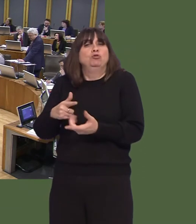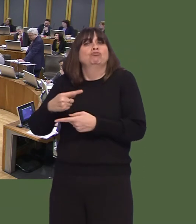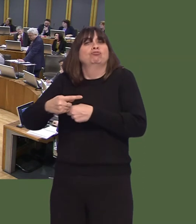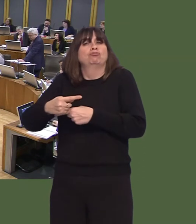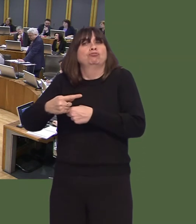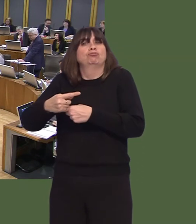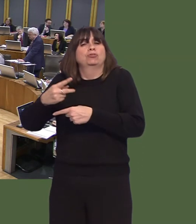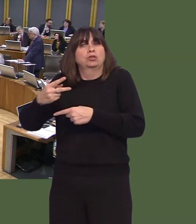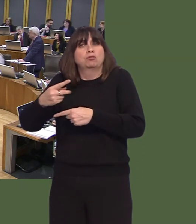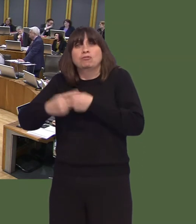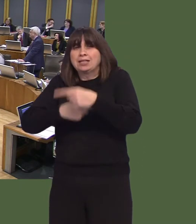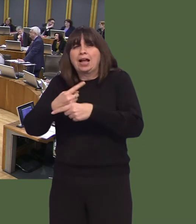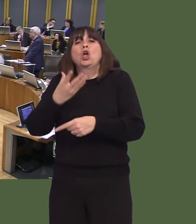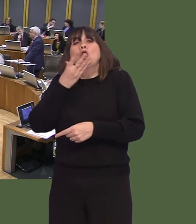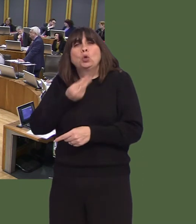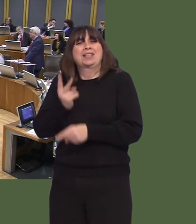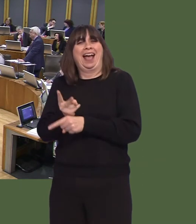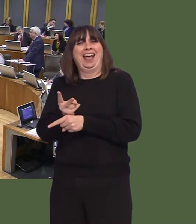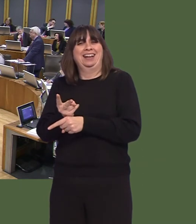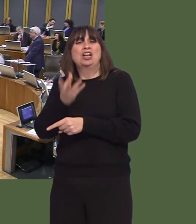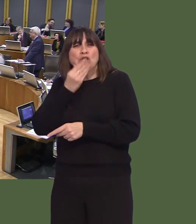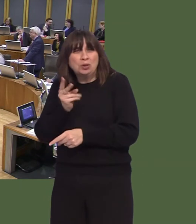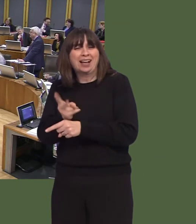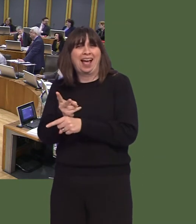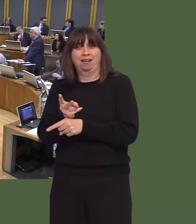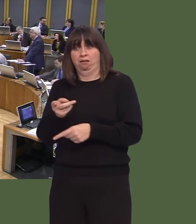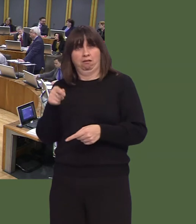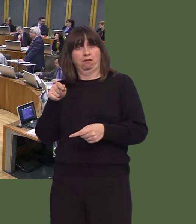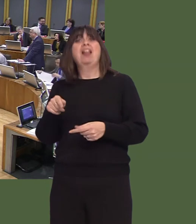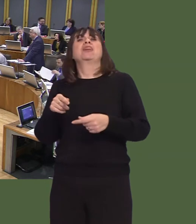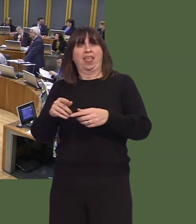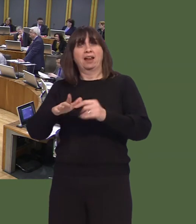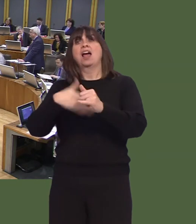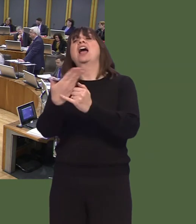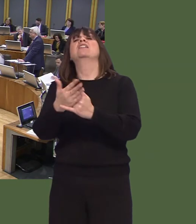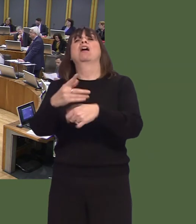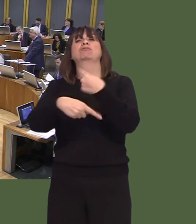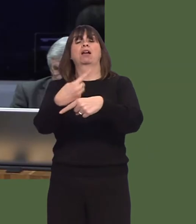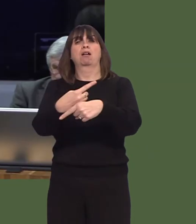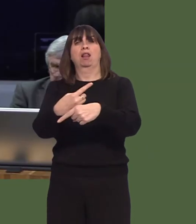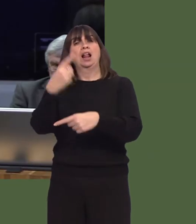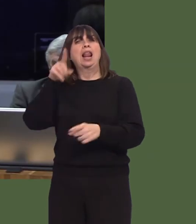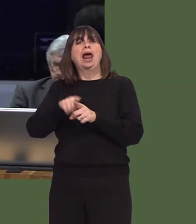Nawr, mae ailddefnyddio yn dibynnu ar system debyg i ryw fath o flaendal ar boteli, so rhyw fath o gynllun dychwelyd blaendal.